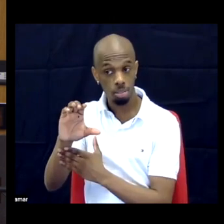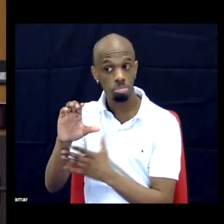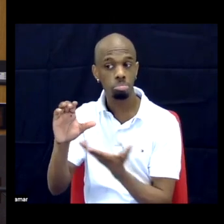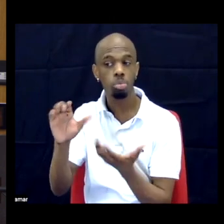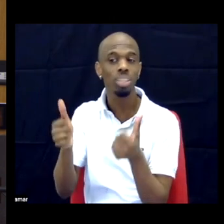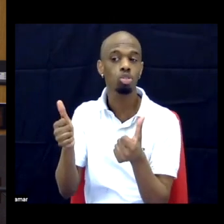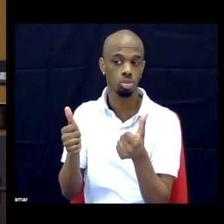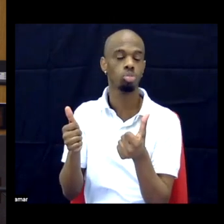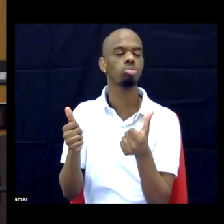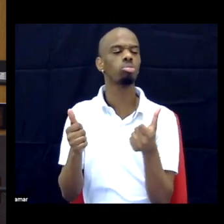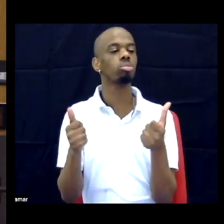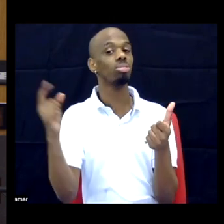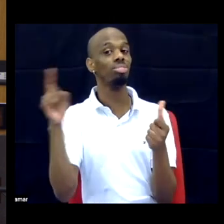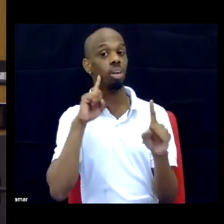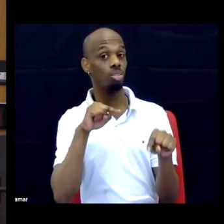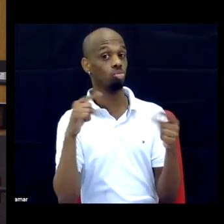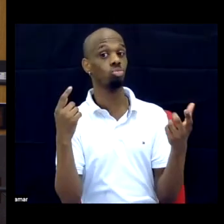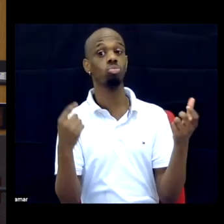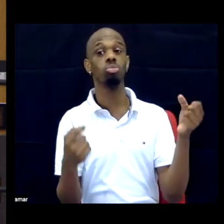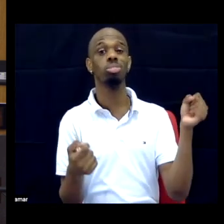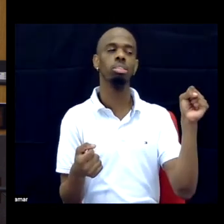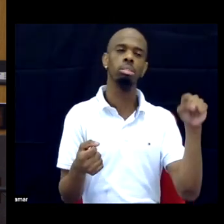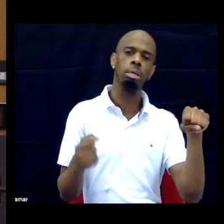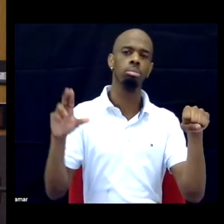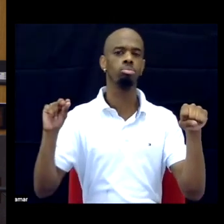The things that I was looking at in terms of the two organizations, the Black Panther